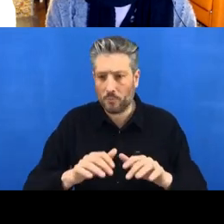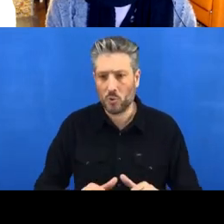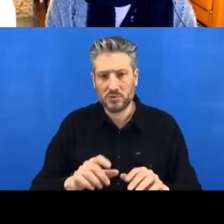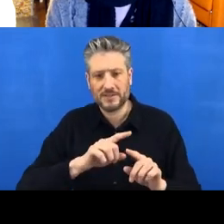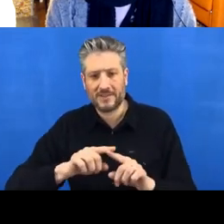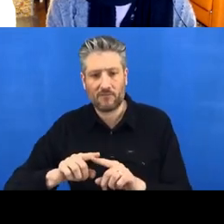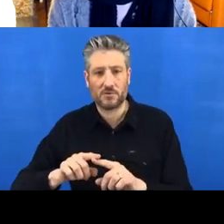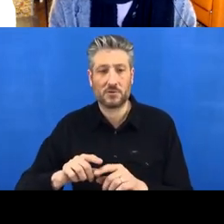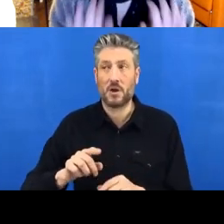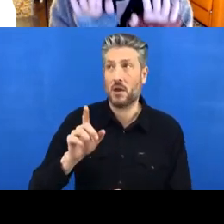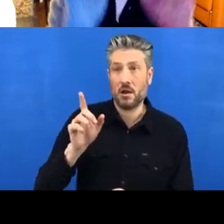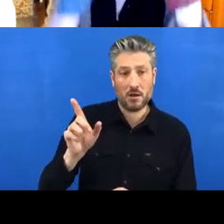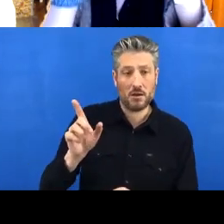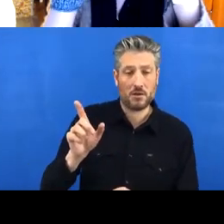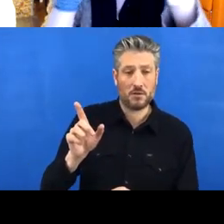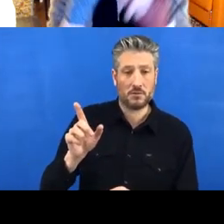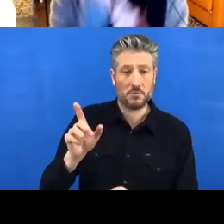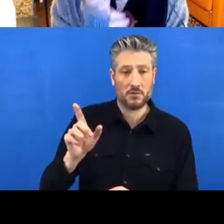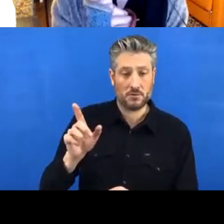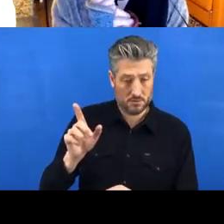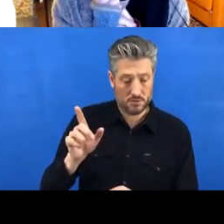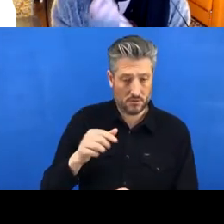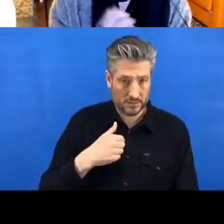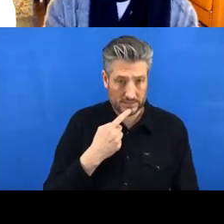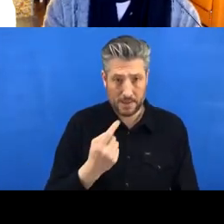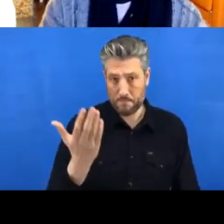So just like you can ‘push’ to the cloud, you can also ‘pull’ from the cloud.